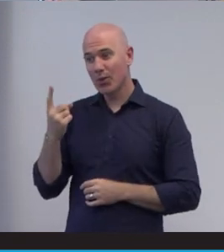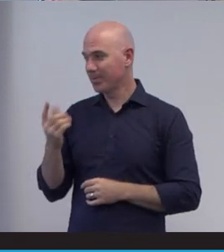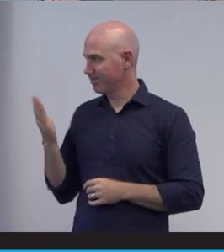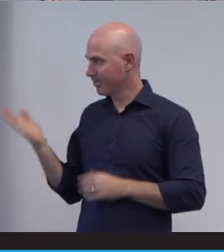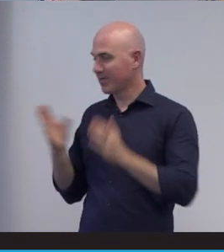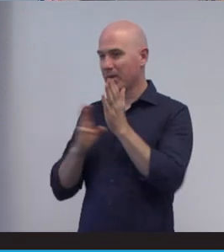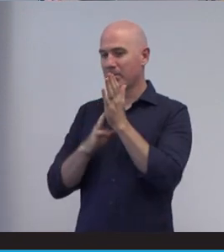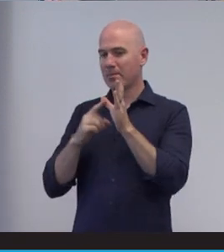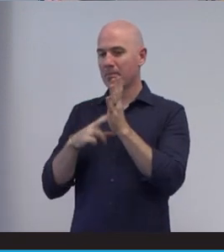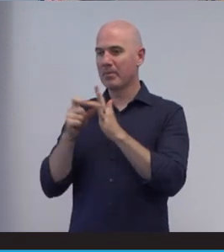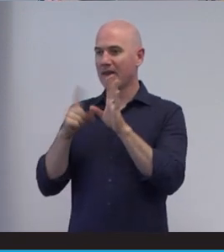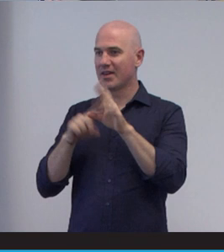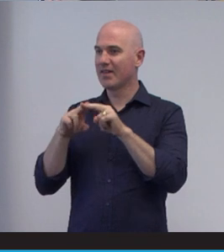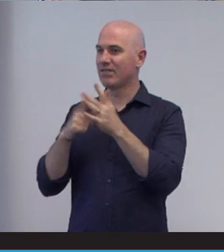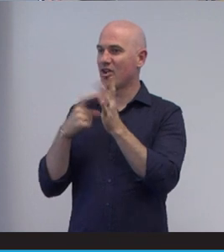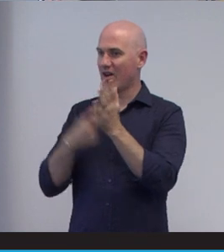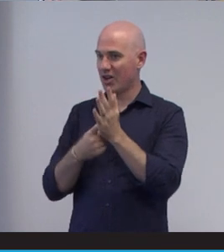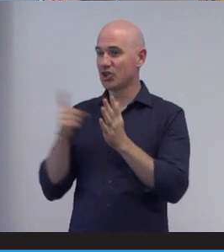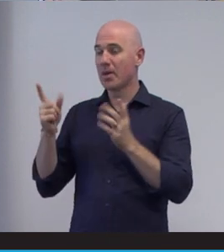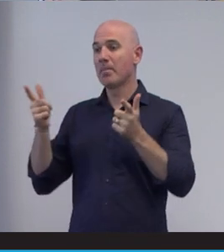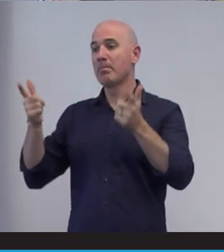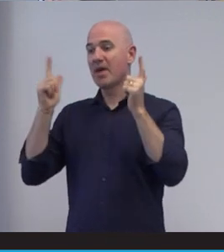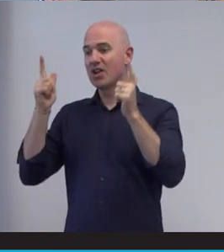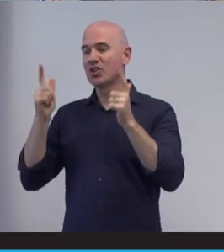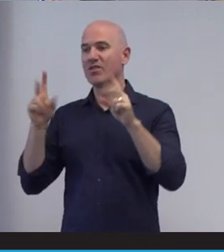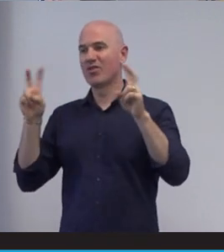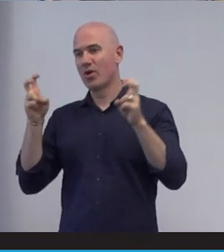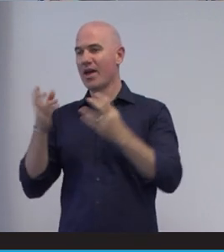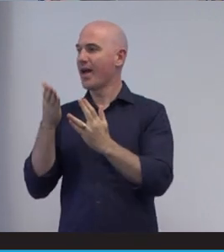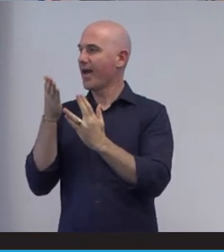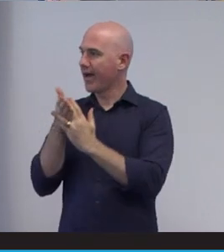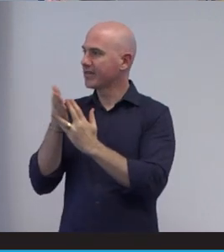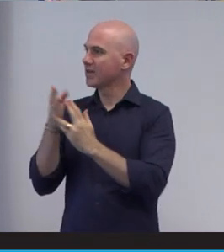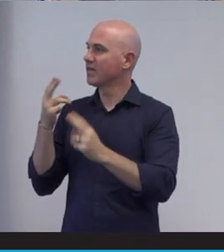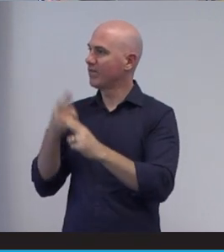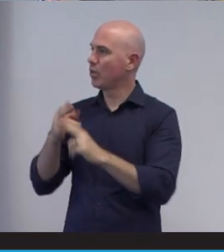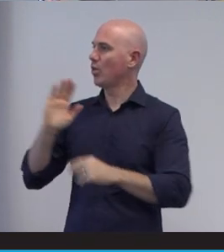Fryer. Mandy is the manager of our Access for All project, which you might have heard of.